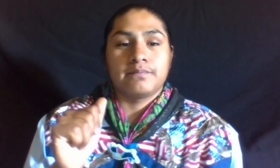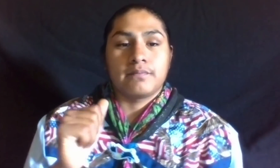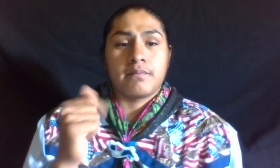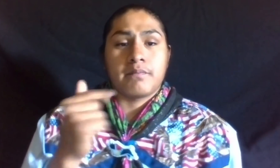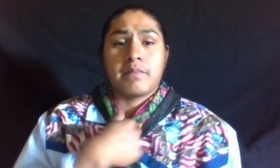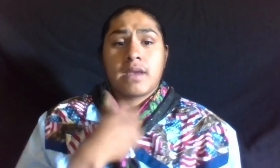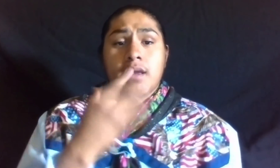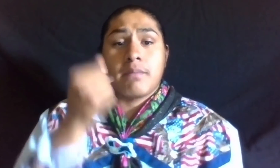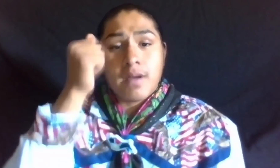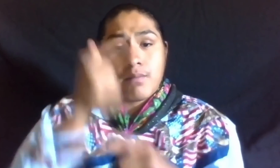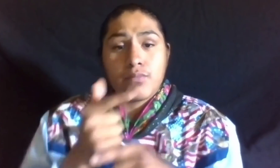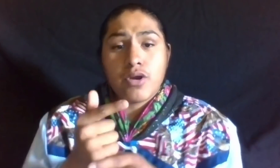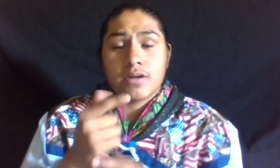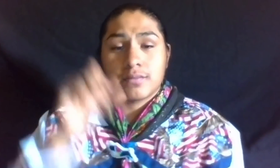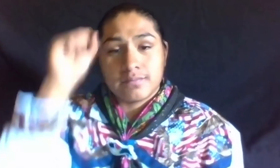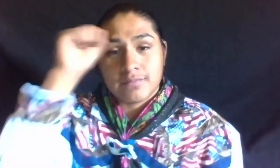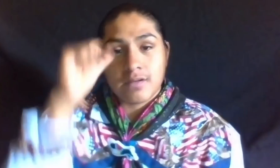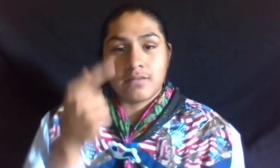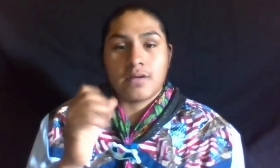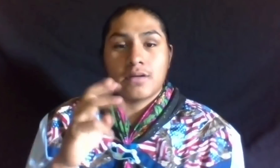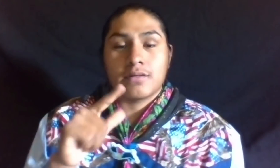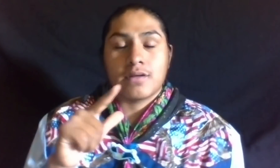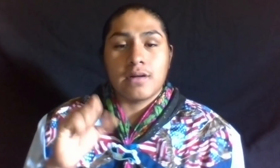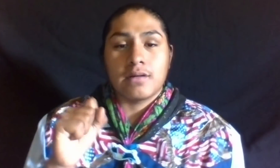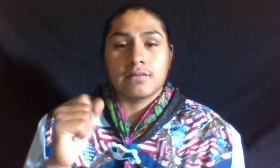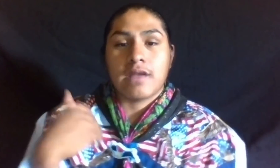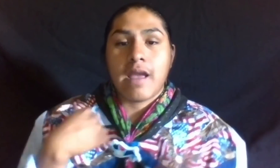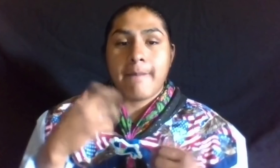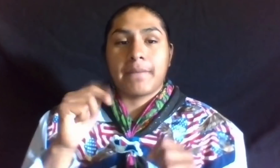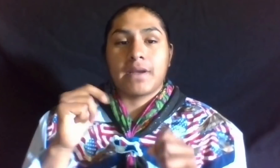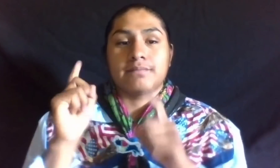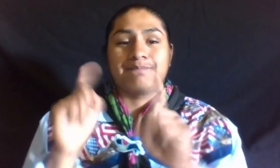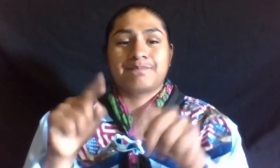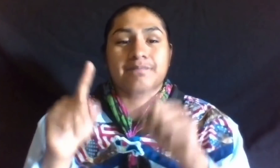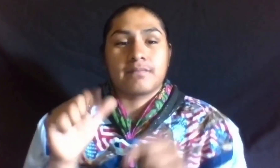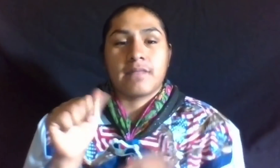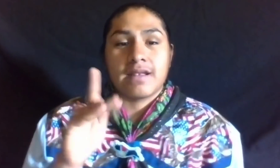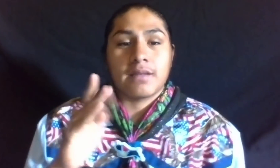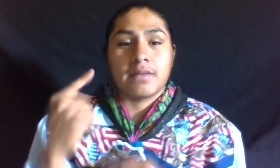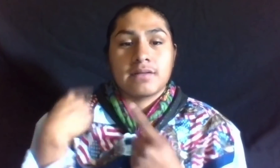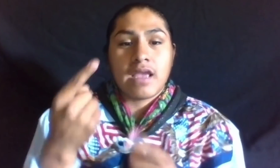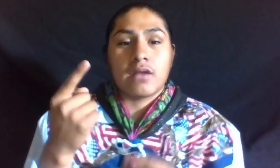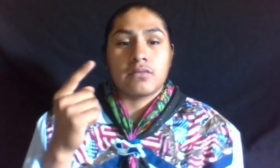ME AND MY TWIN BROTHER SANTANA GONZALES HAVE BEEN ATTENDING ASDB